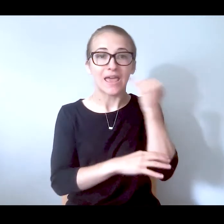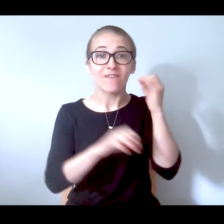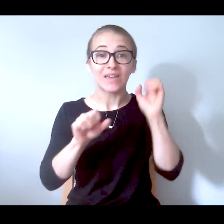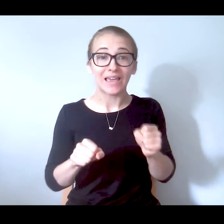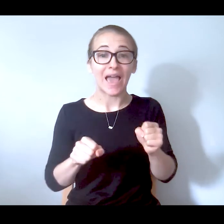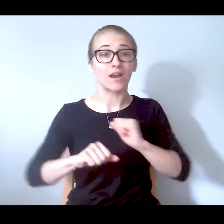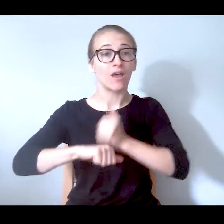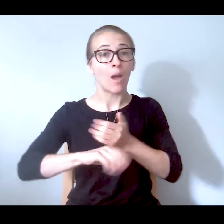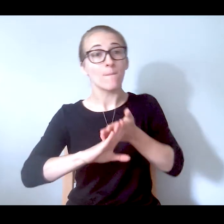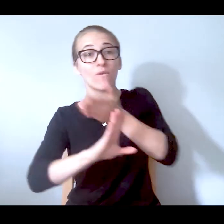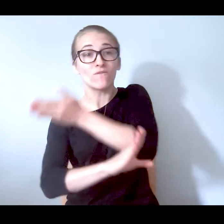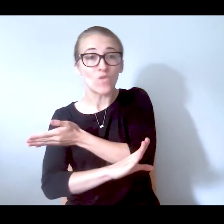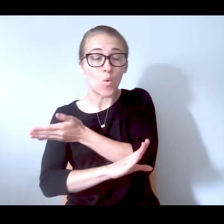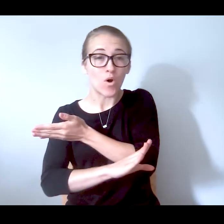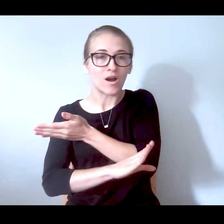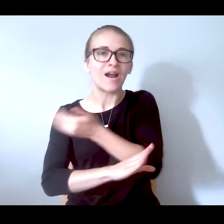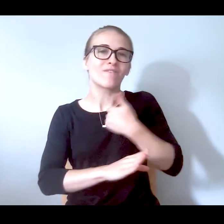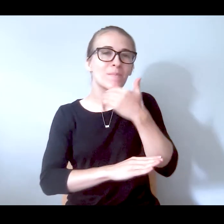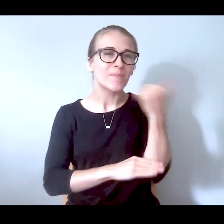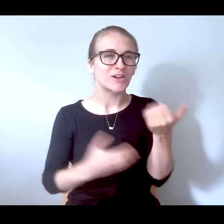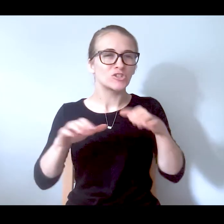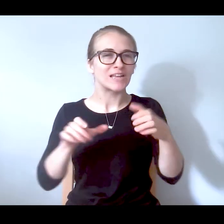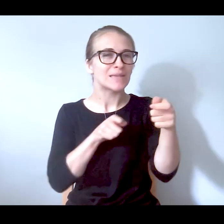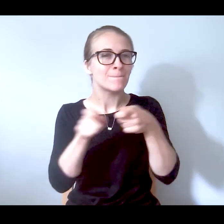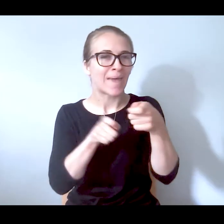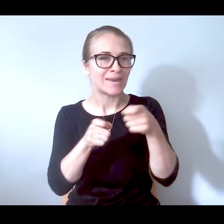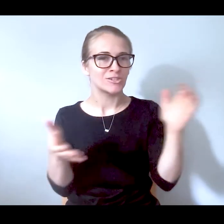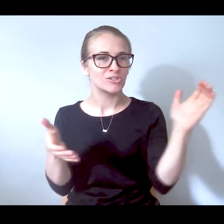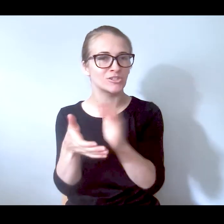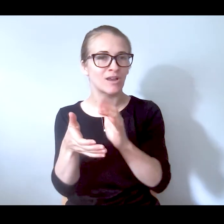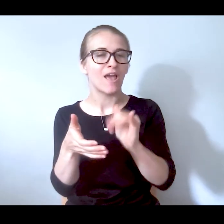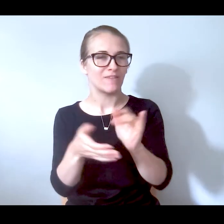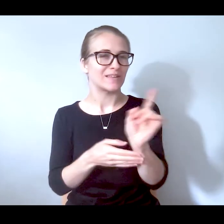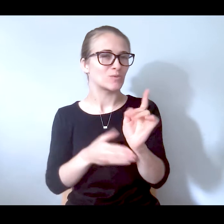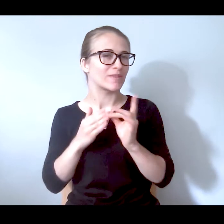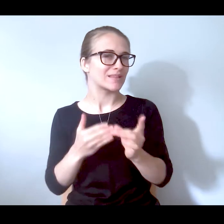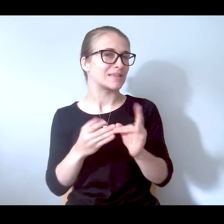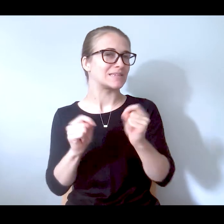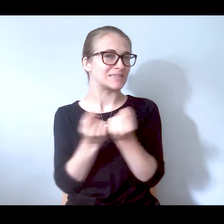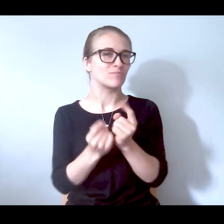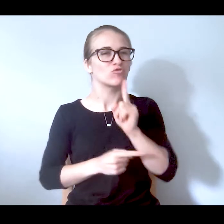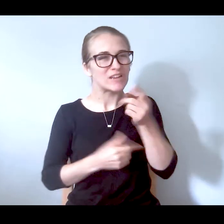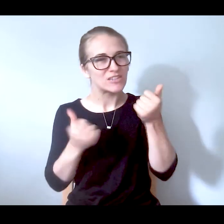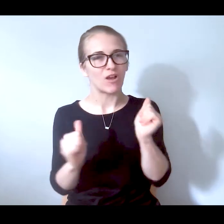crisis you have a much better chance of managing it and that's where the lead team tried to intercept